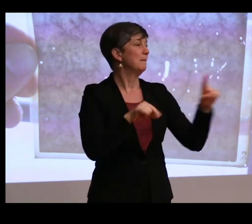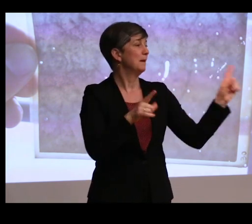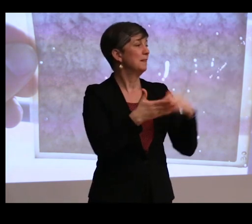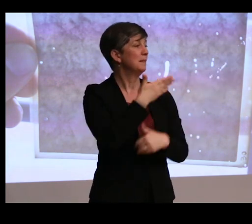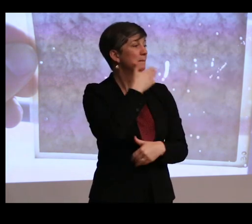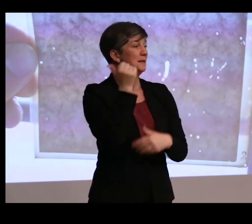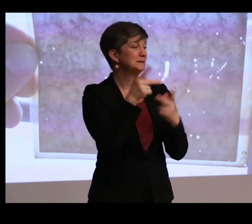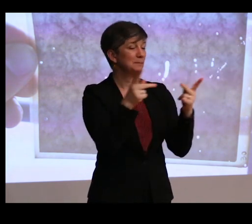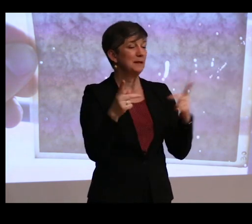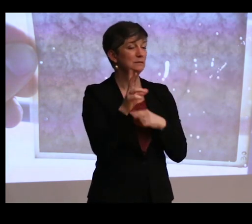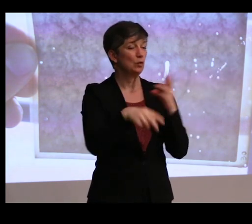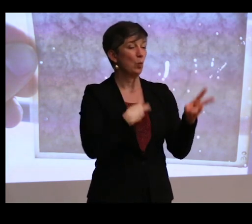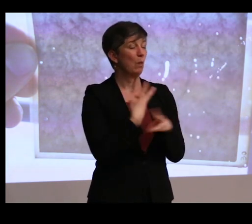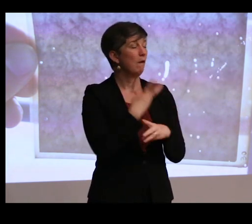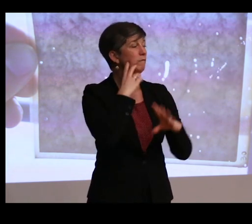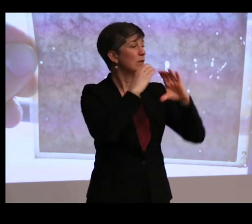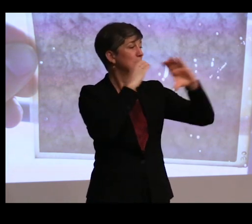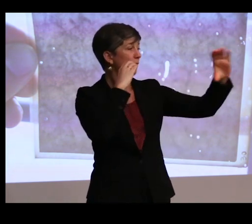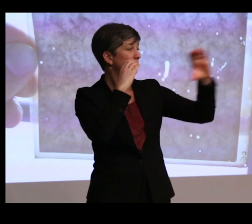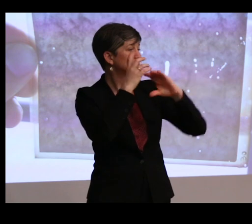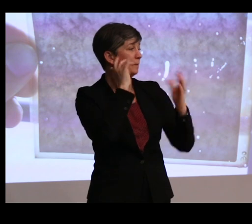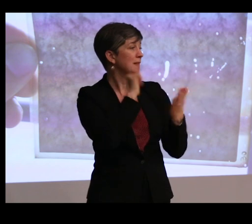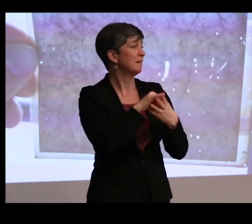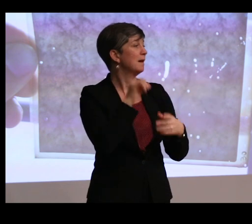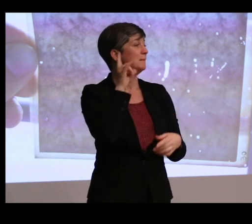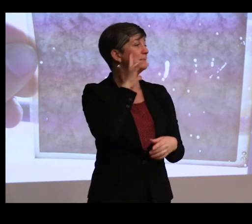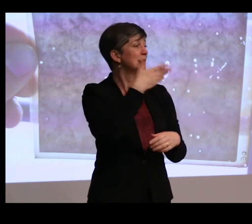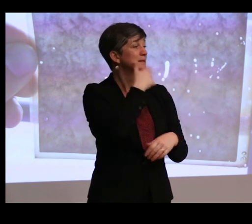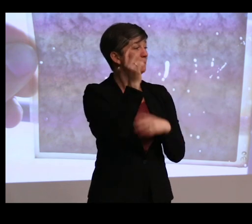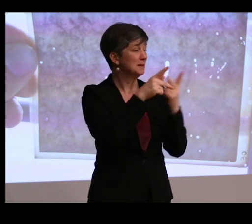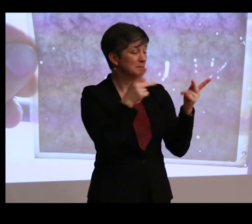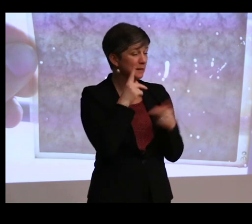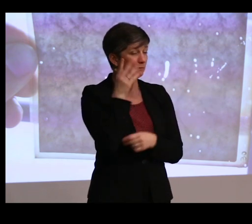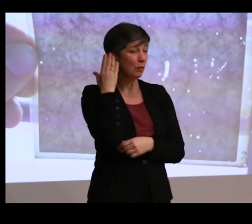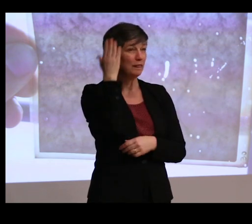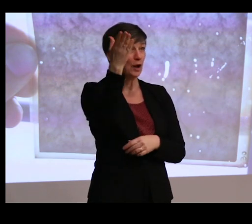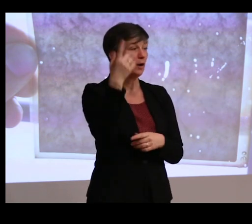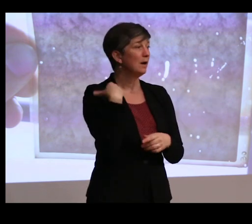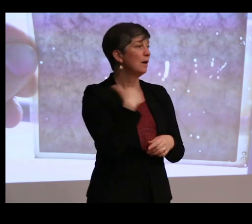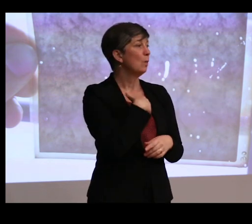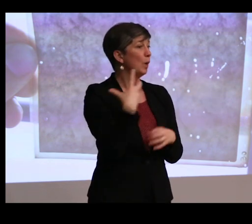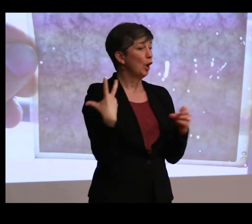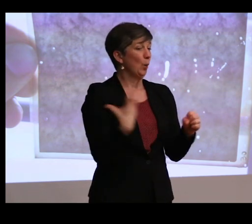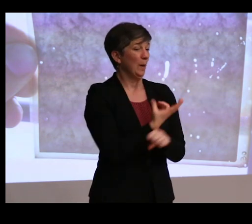in the world for the telescope to be. And being as that's the best place for it to be, We're going to win that argument.